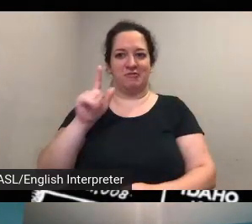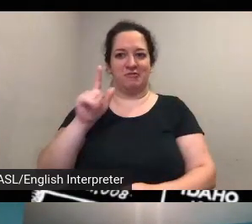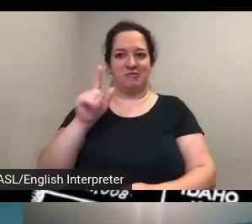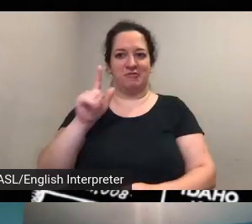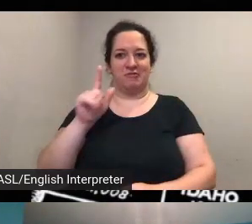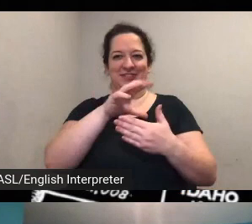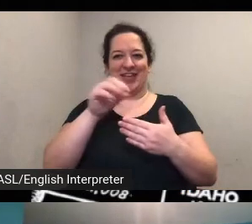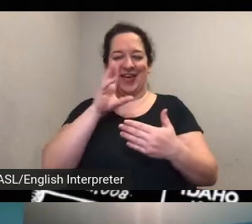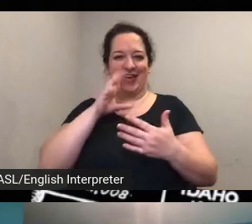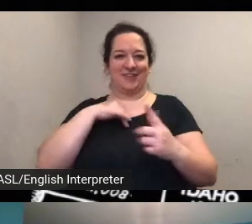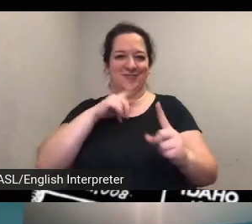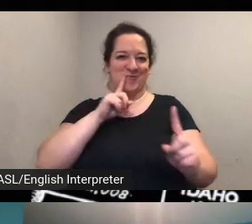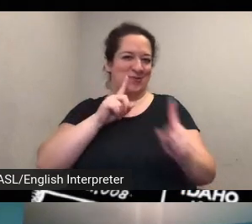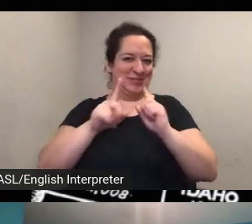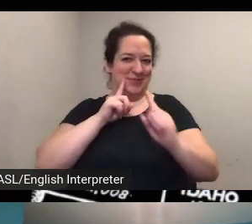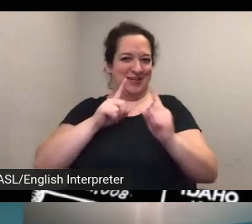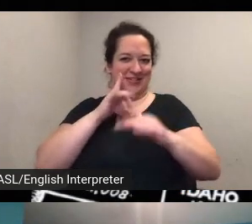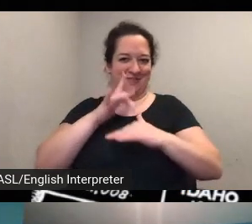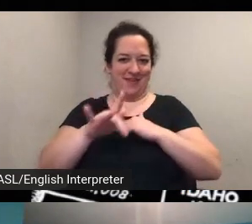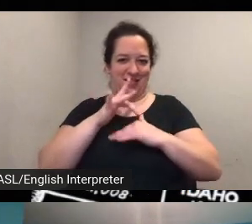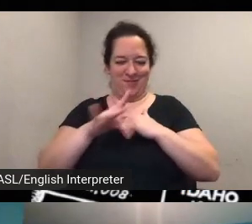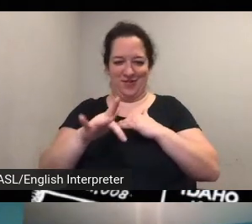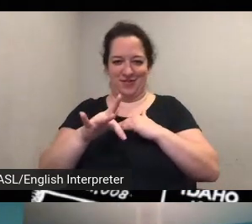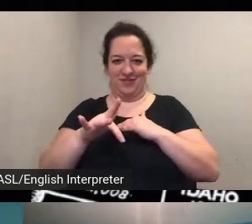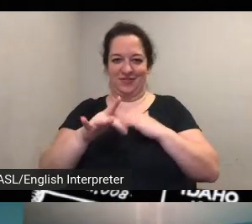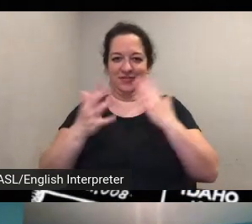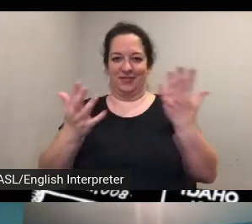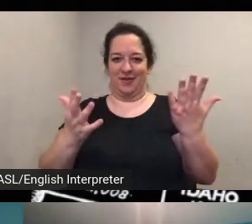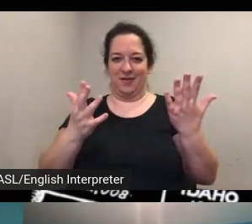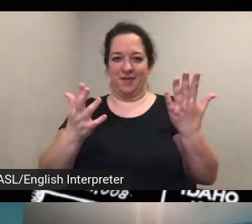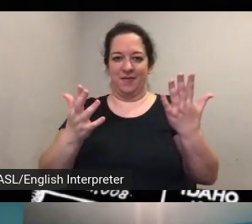available but in a way that that can be a pure